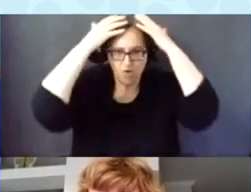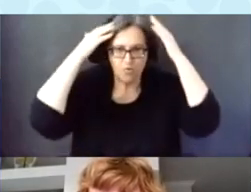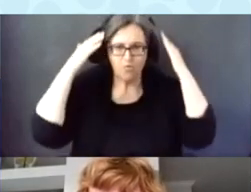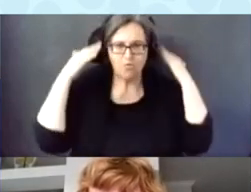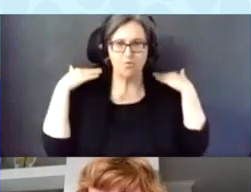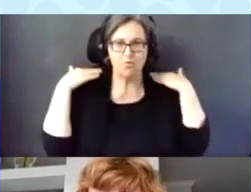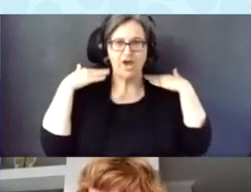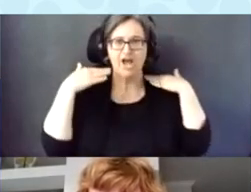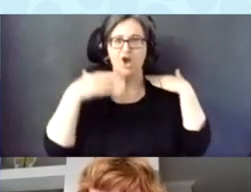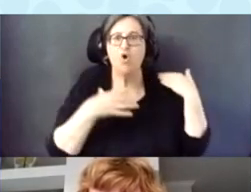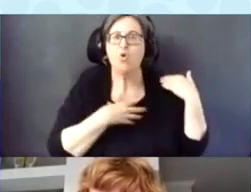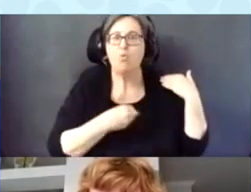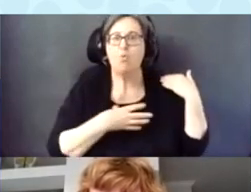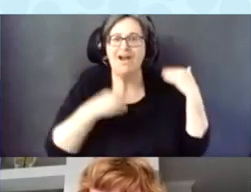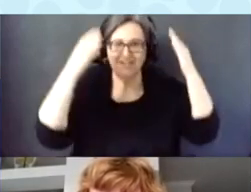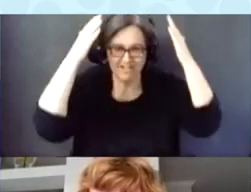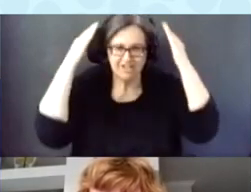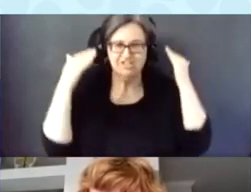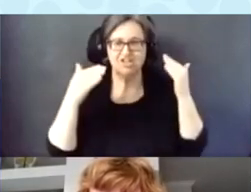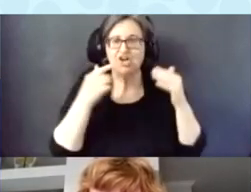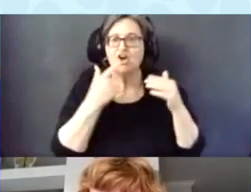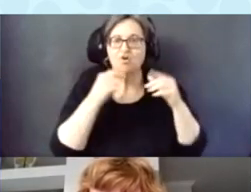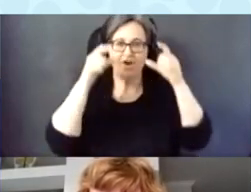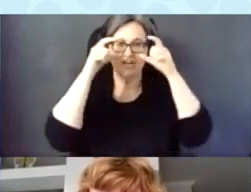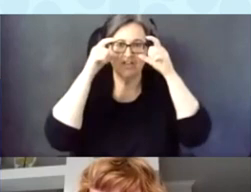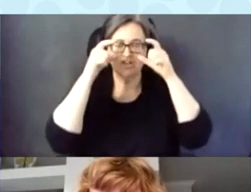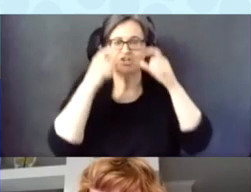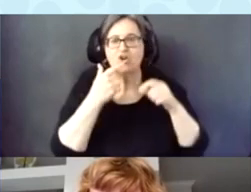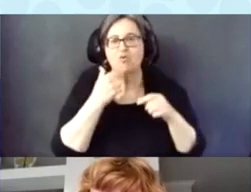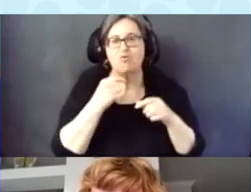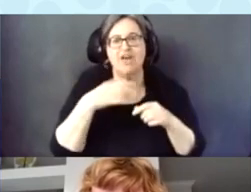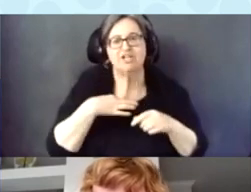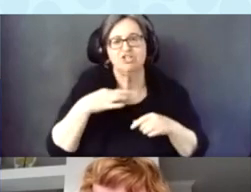I'm wearing red glasses and a red shirt.